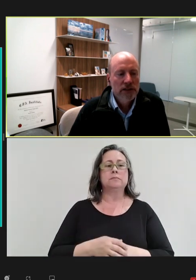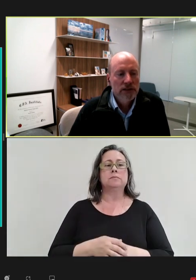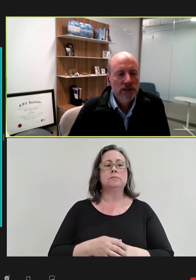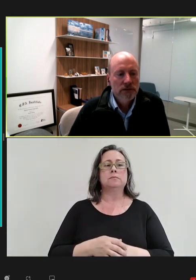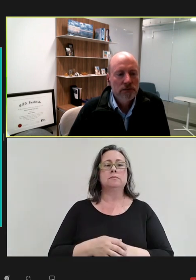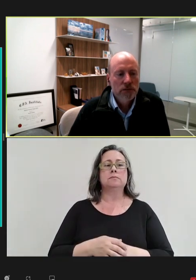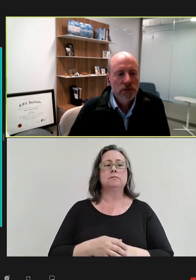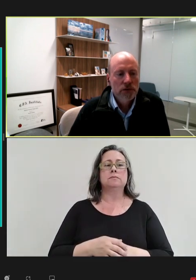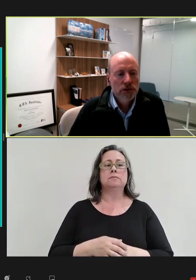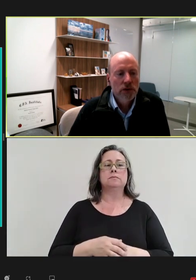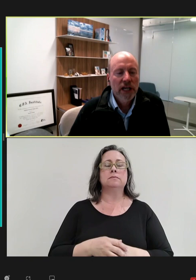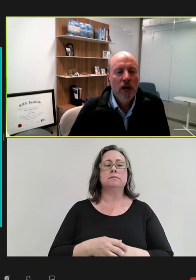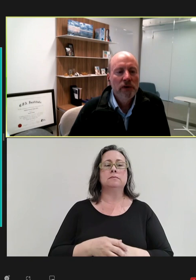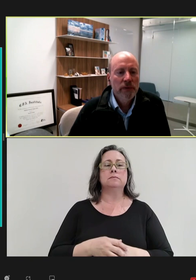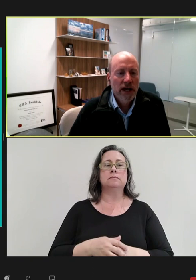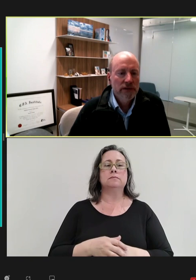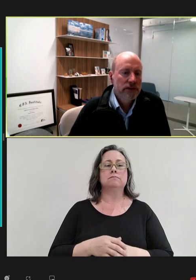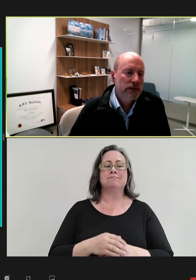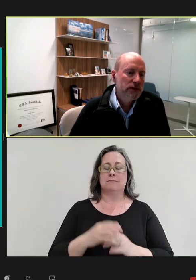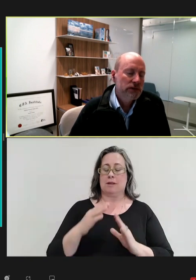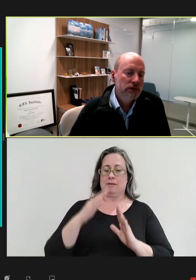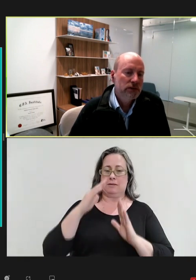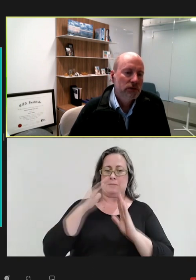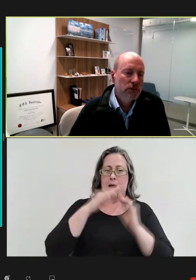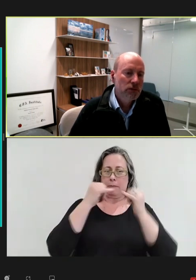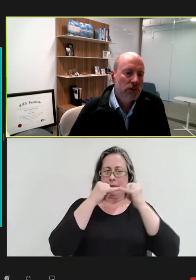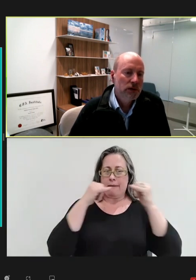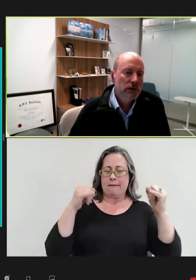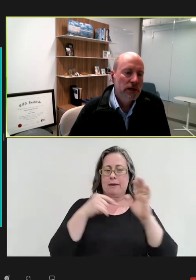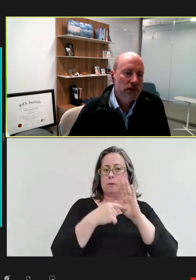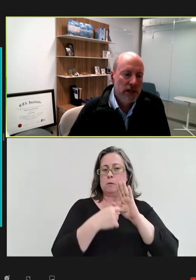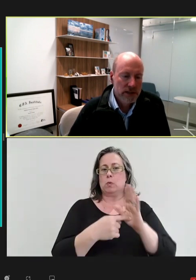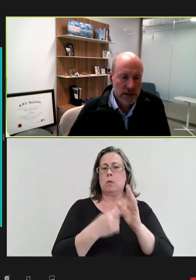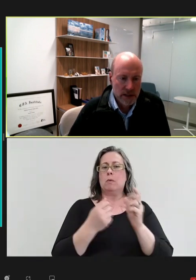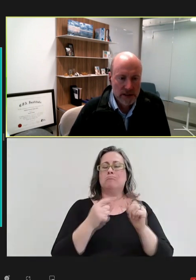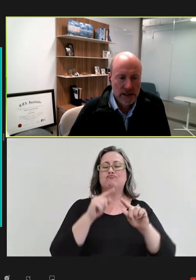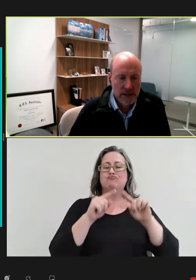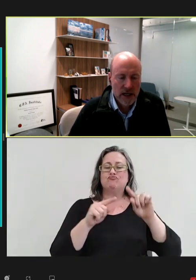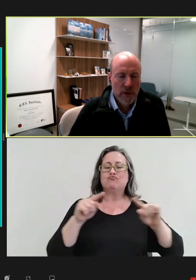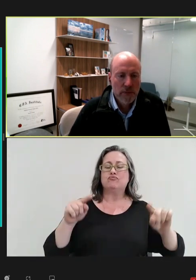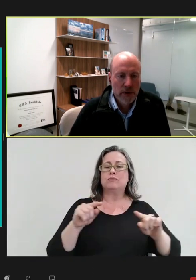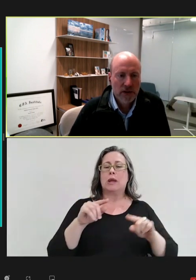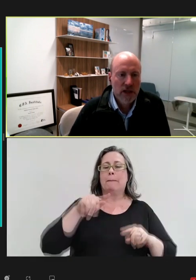this is showing how many pathogens we're addressing in the entire pipeline across